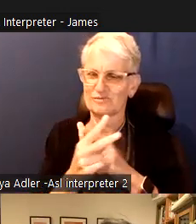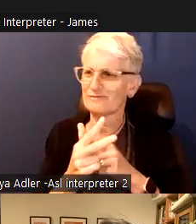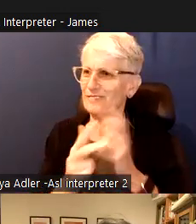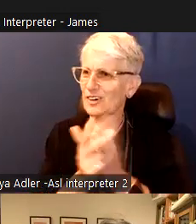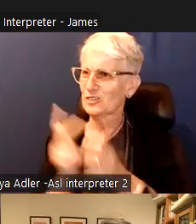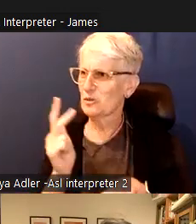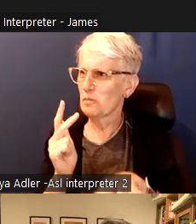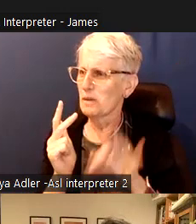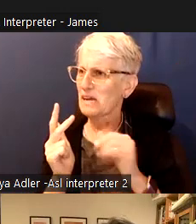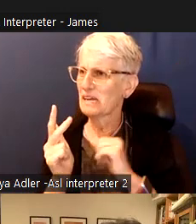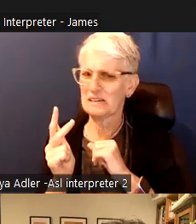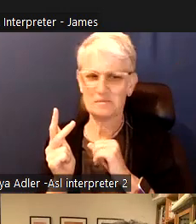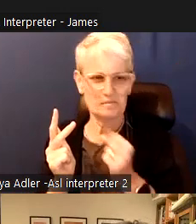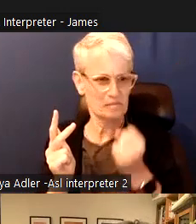Or is it based on the average market rent?